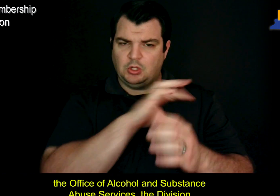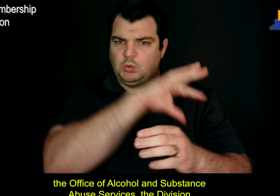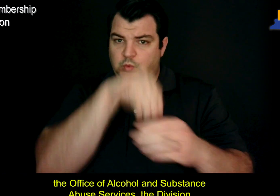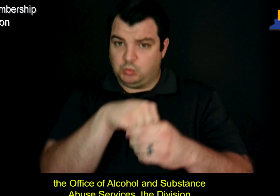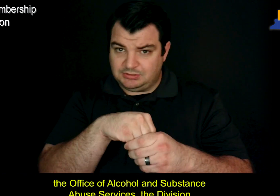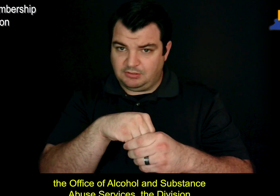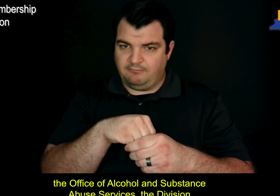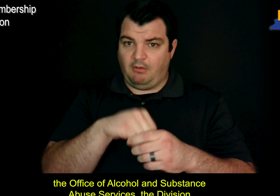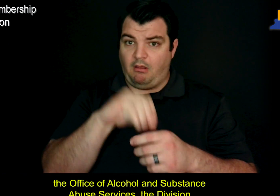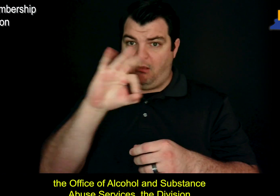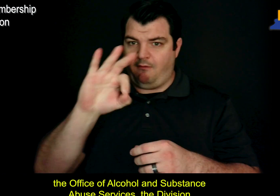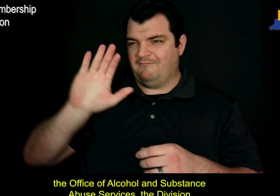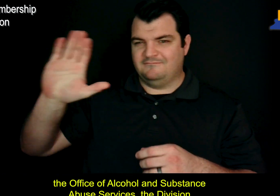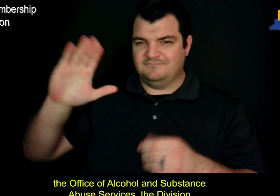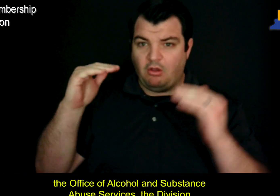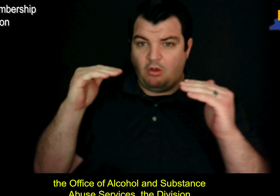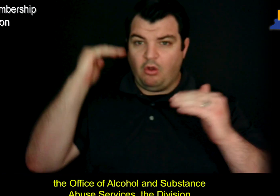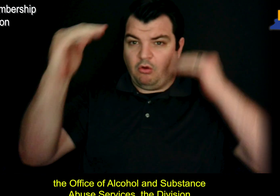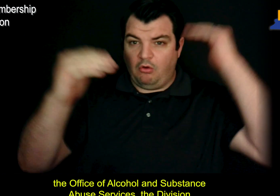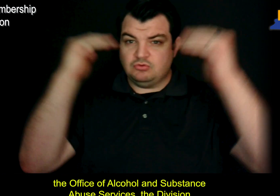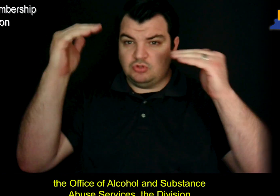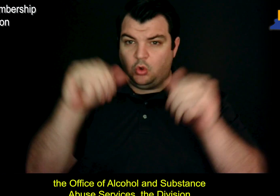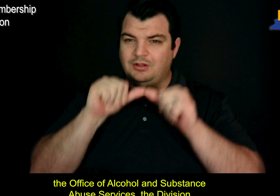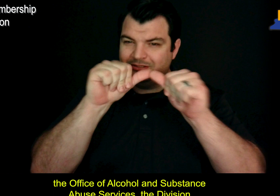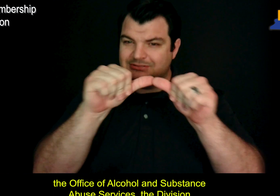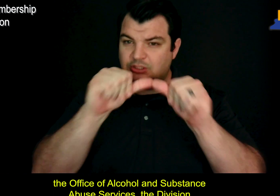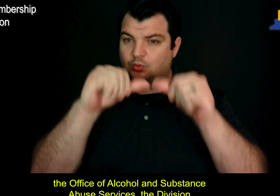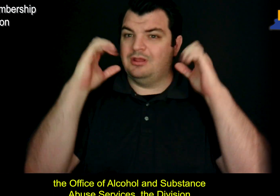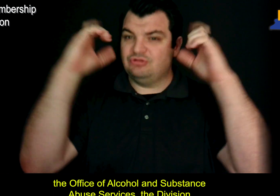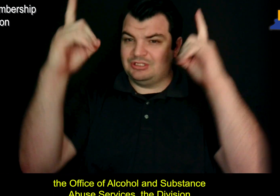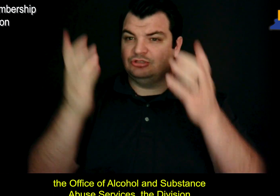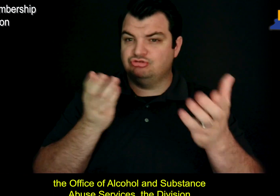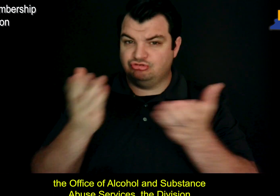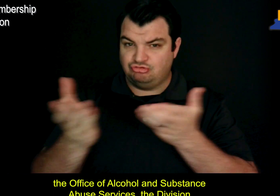the Office of Alcohol and Substance Abuse Services, the Division